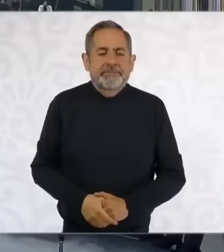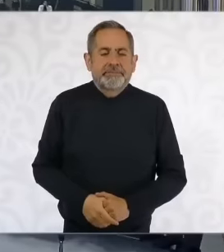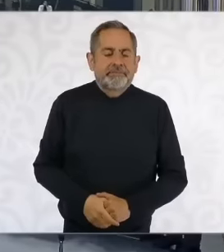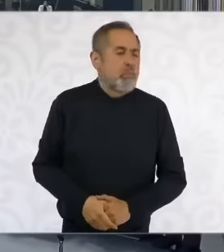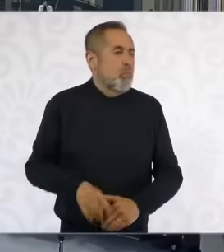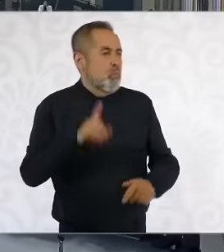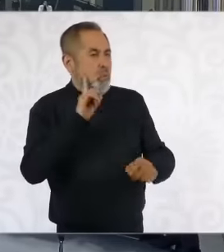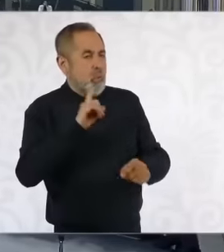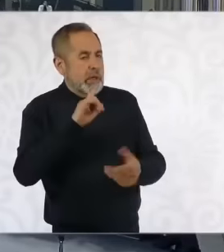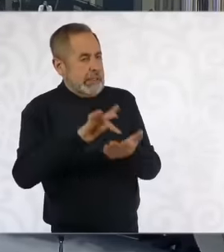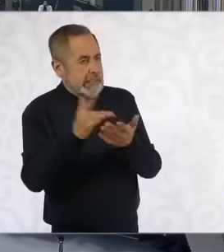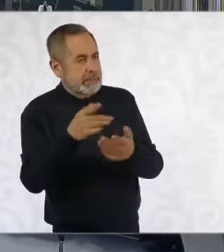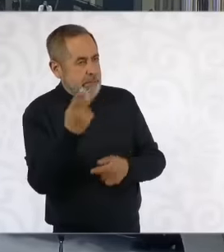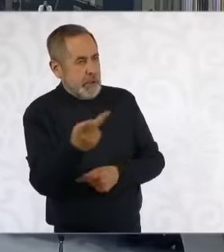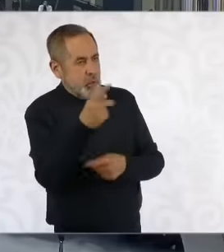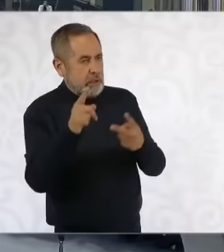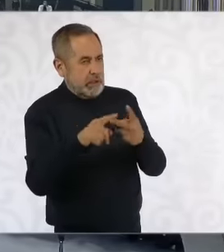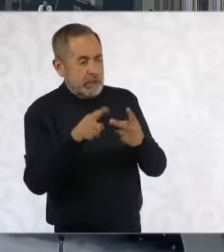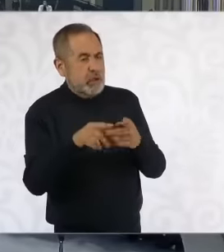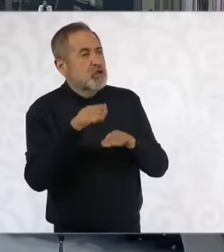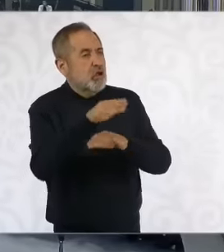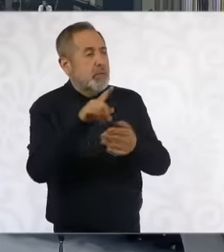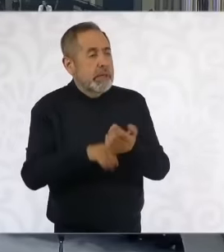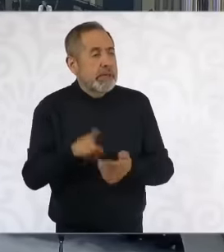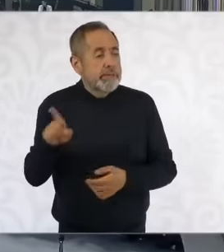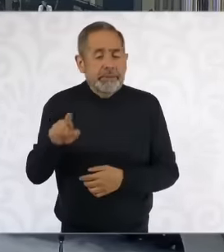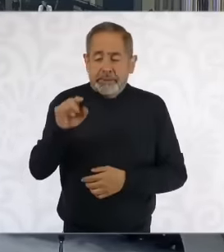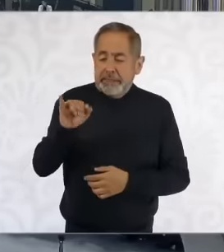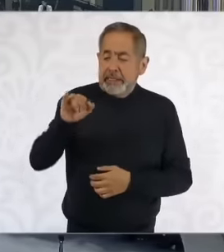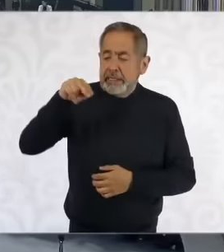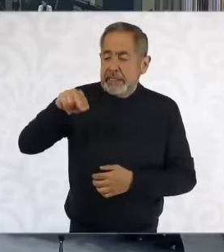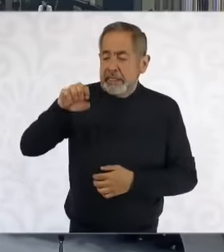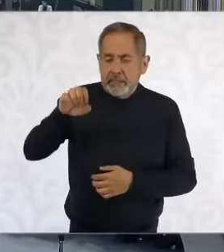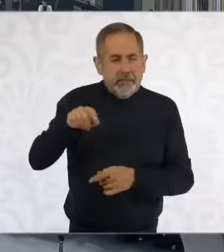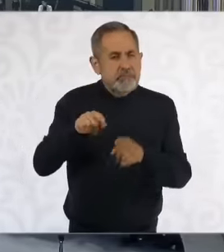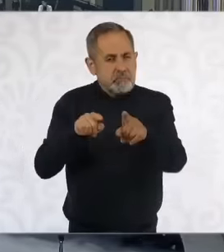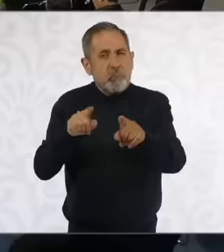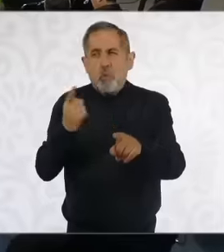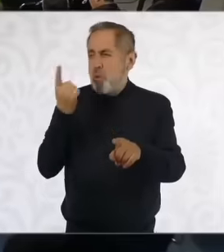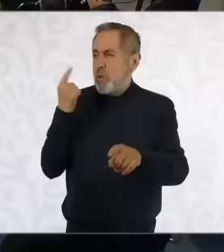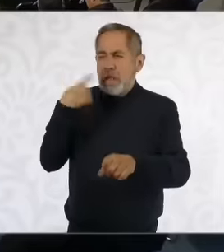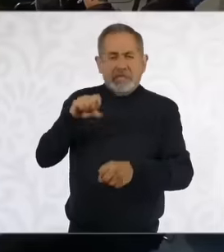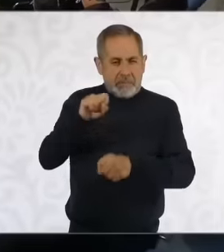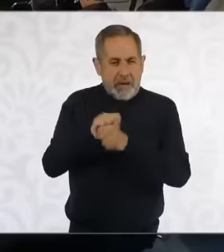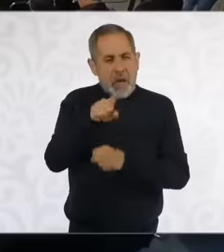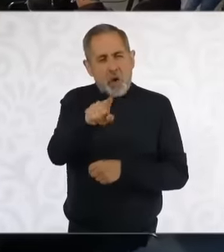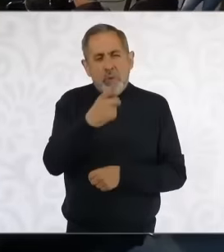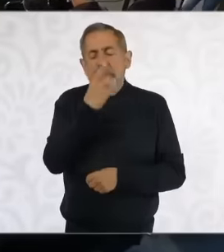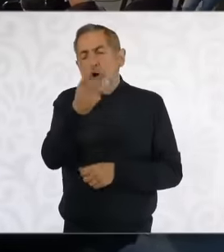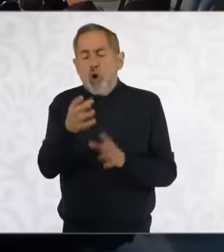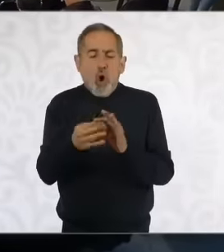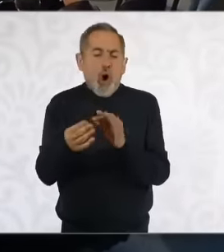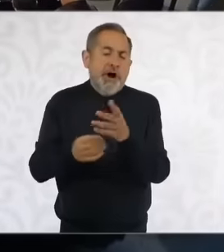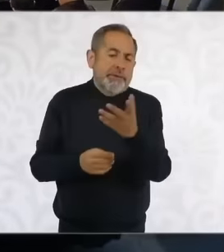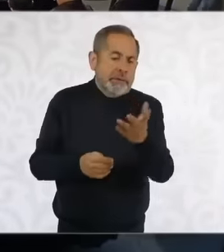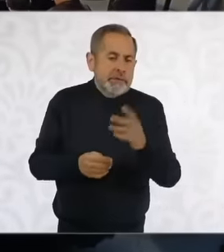would be about The INE last week you mentioned that they were asking them to analyze